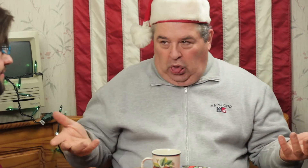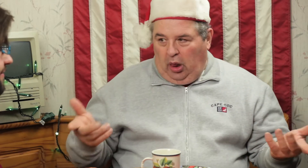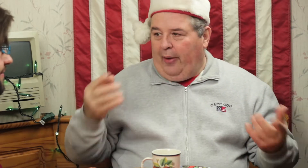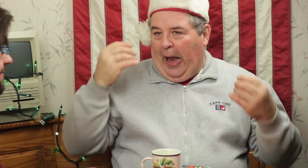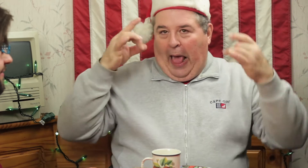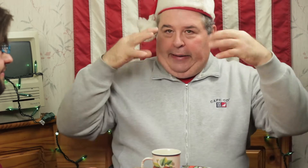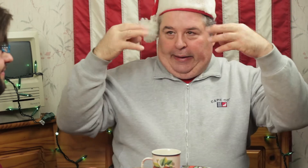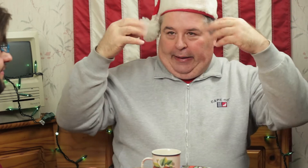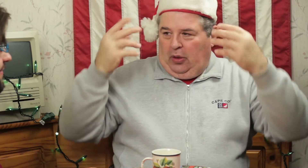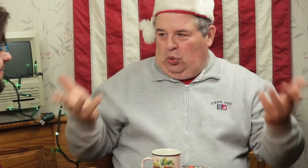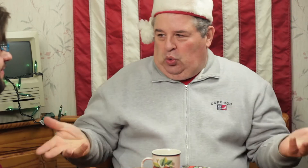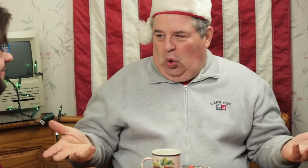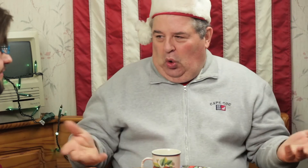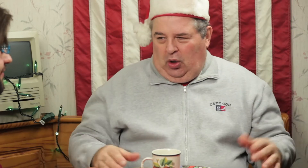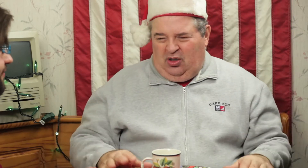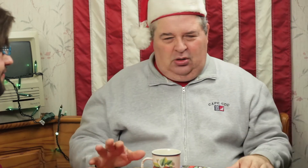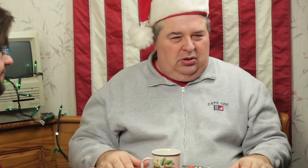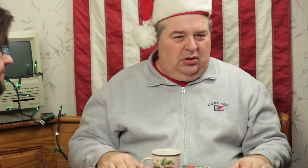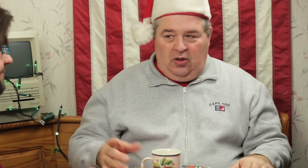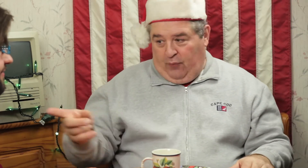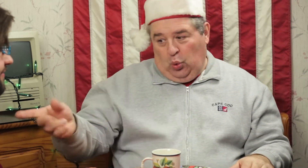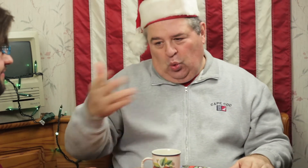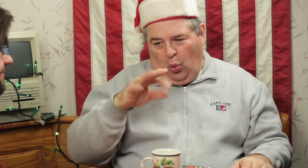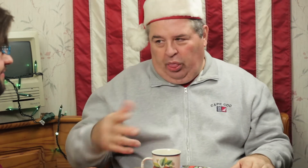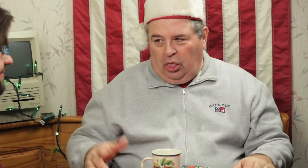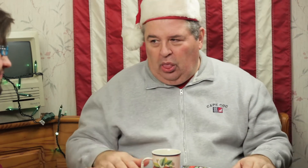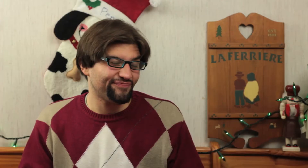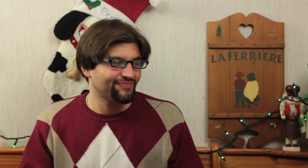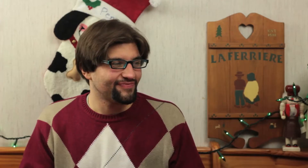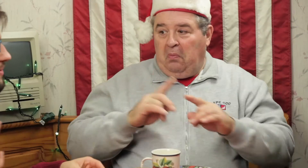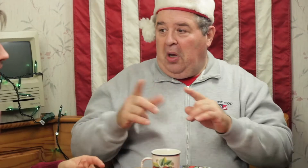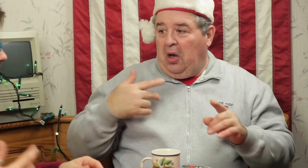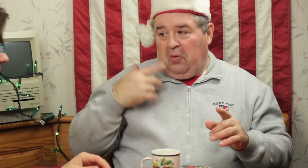Lights, that's it. Forget it. For you, go. Worth it.